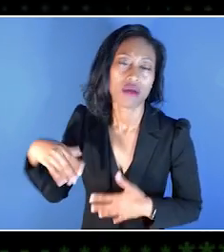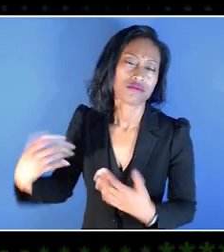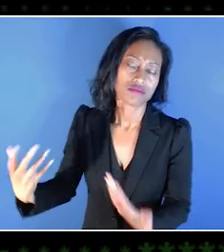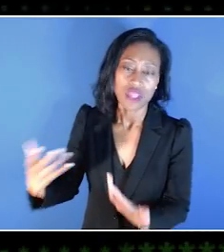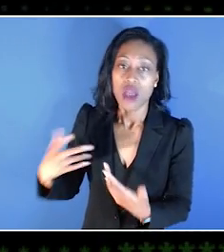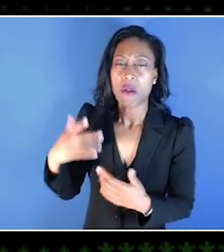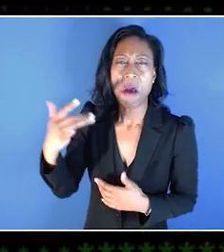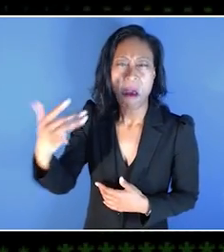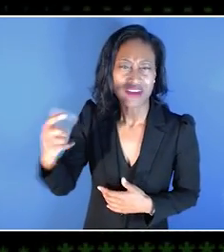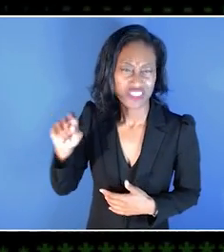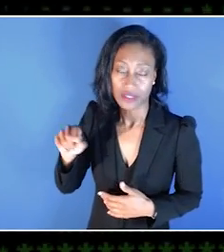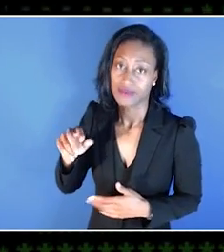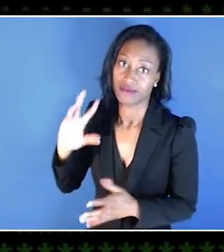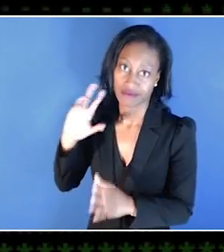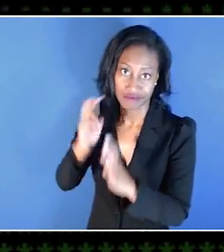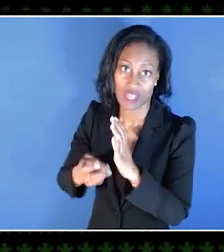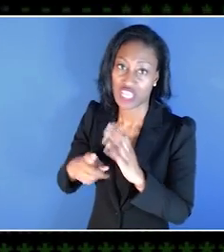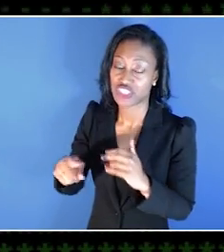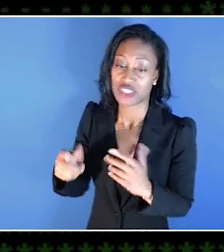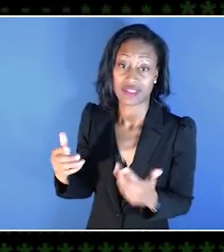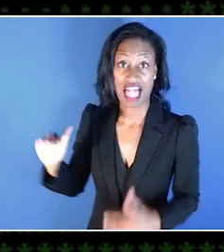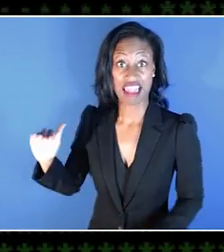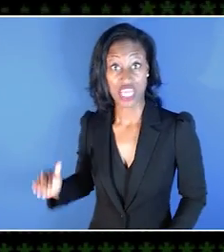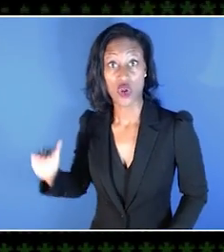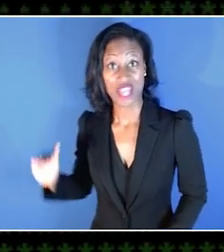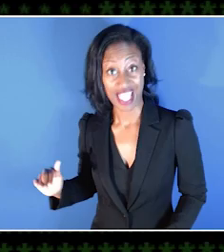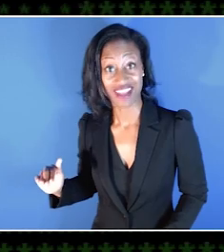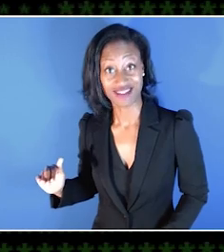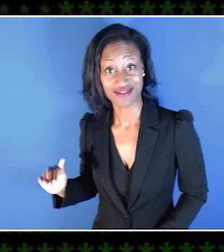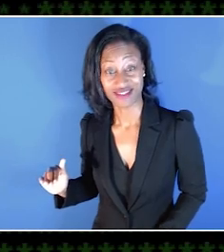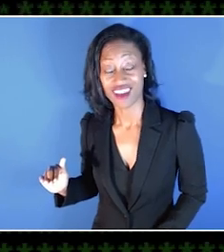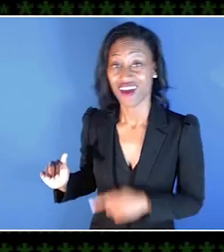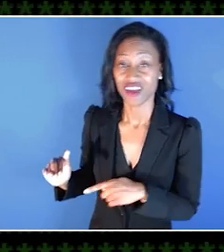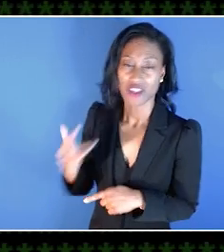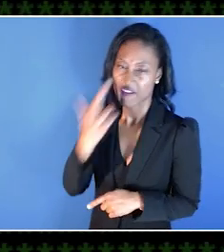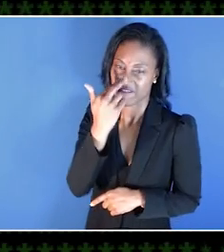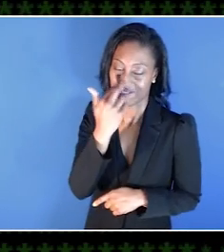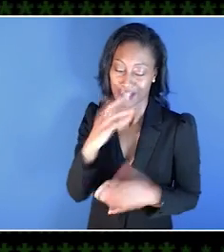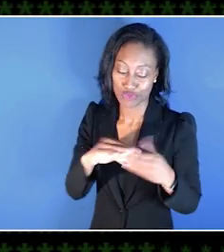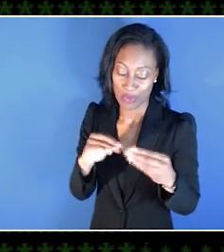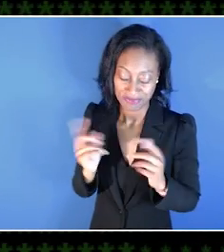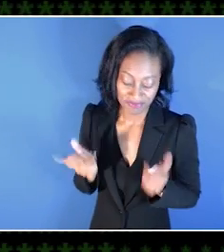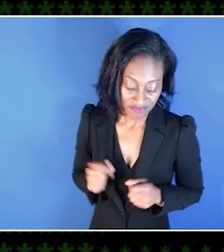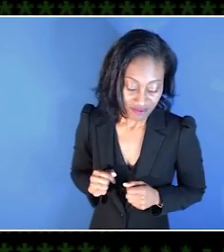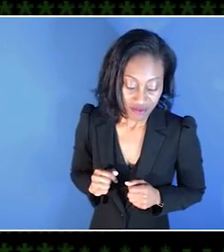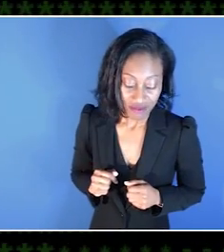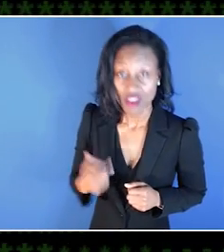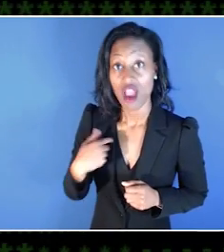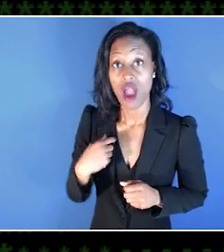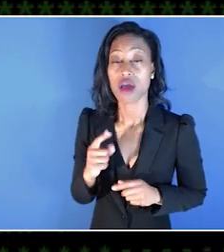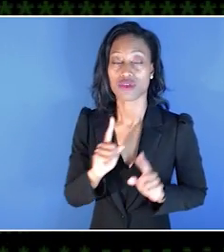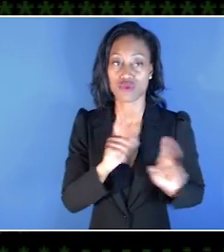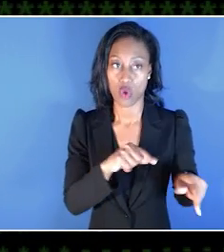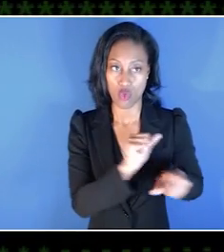a little while down the road, and she, weirdly as a little kid, there was this funny story where I went to go to work,